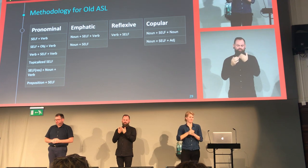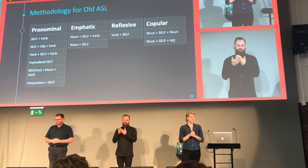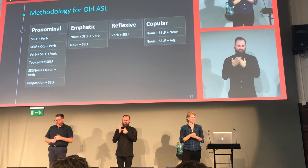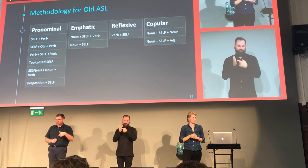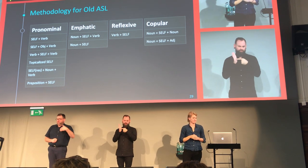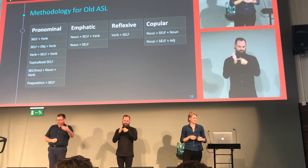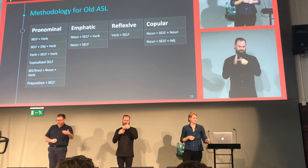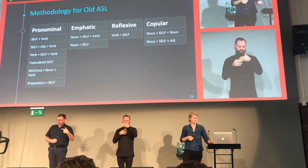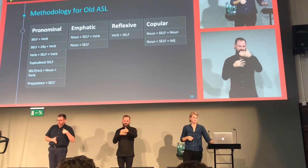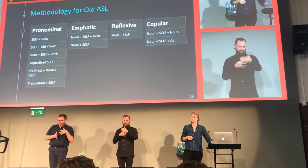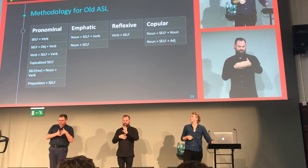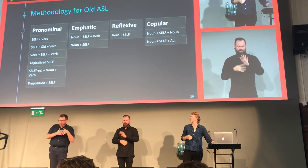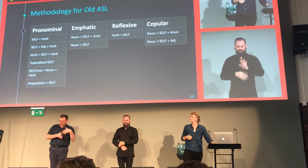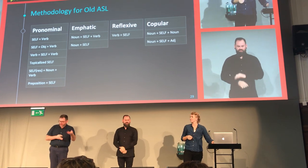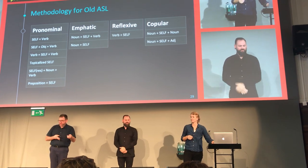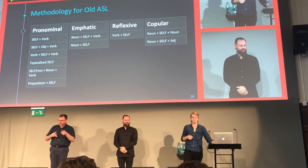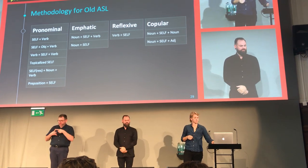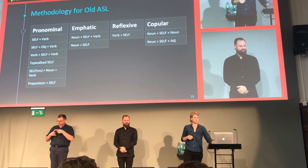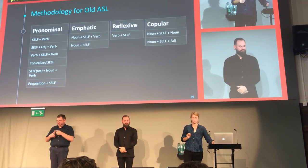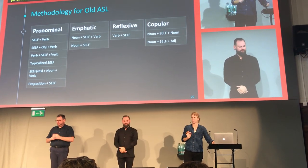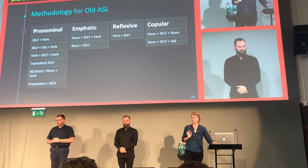and I'll be showing you more examples of that in a bit.